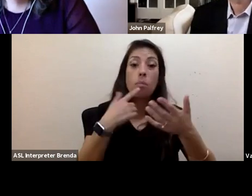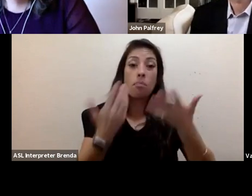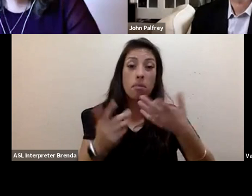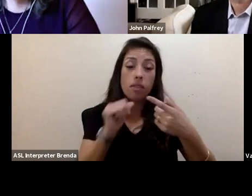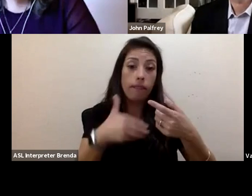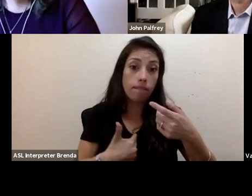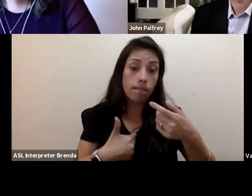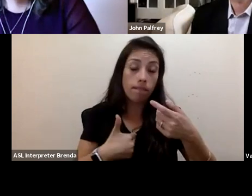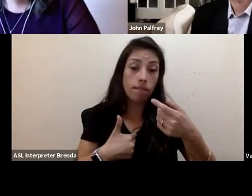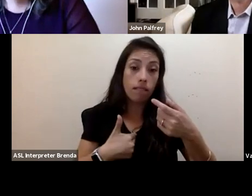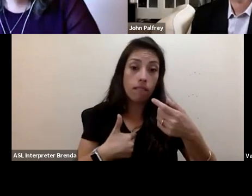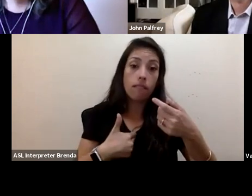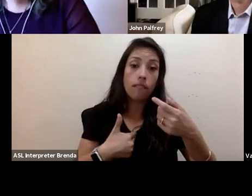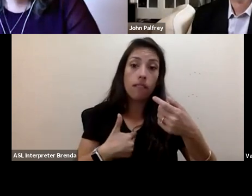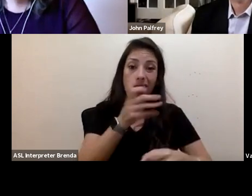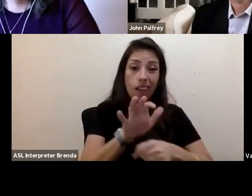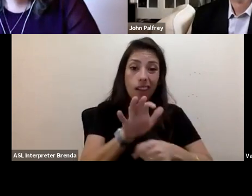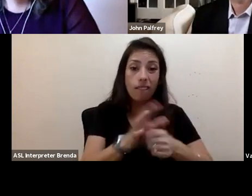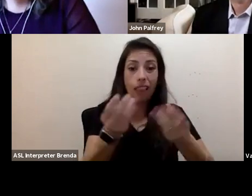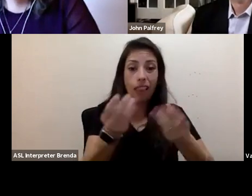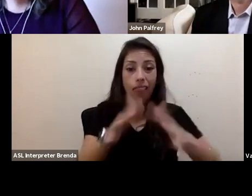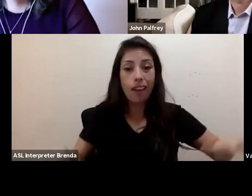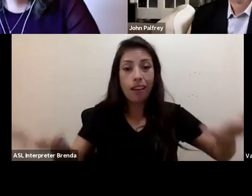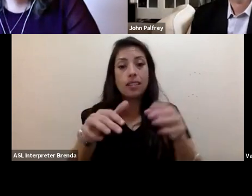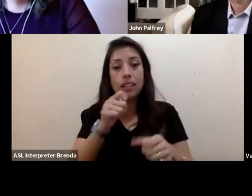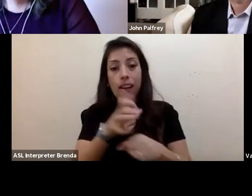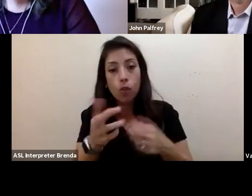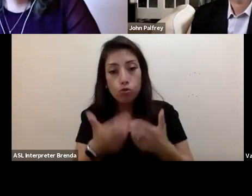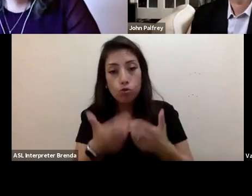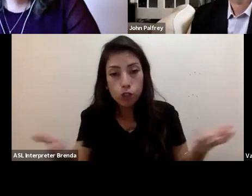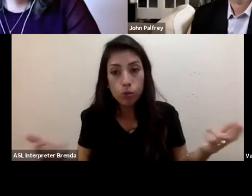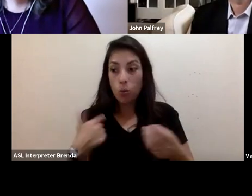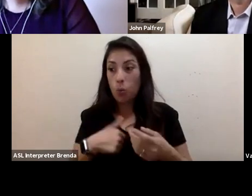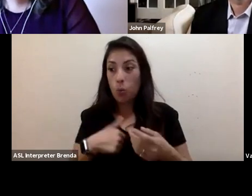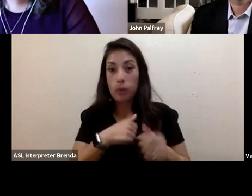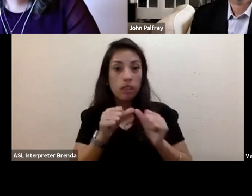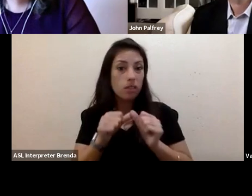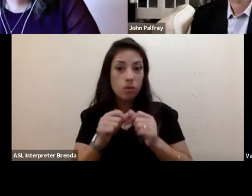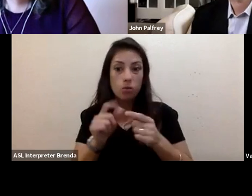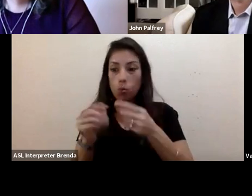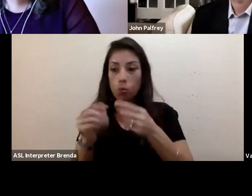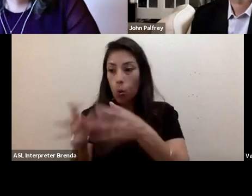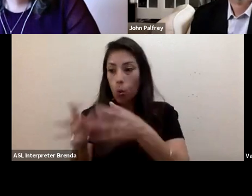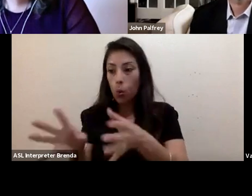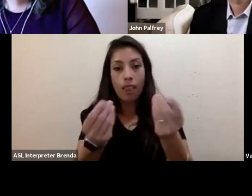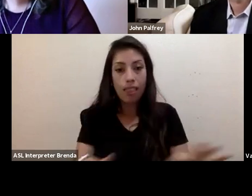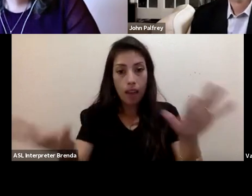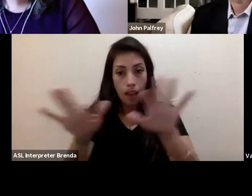as we continue to lose land and development space to climate change,